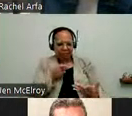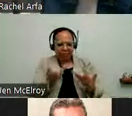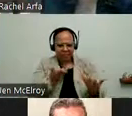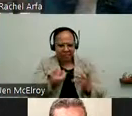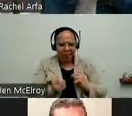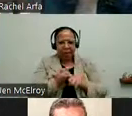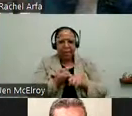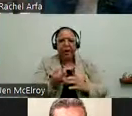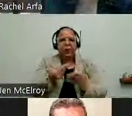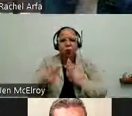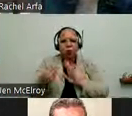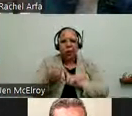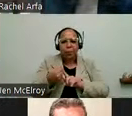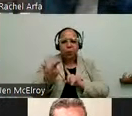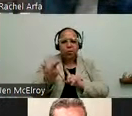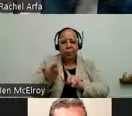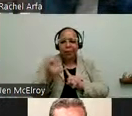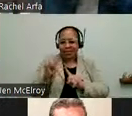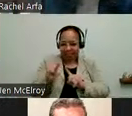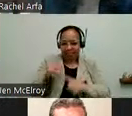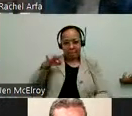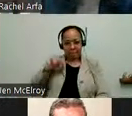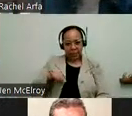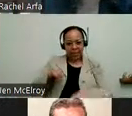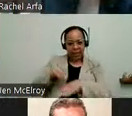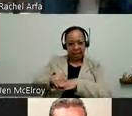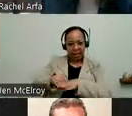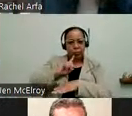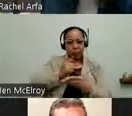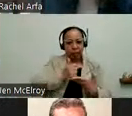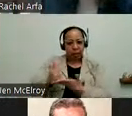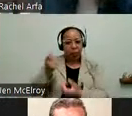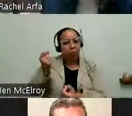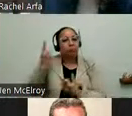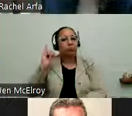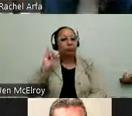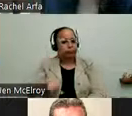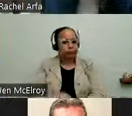would be. That's another way that benefits counseling can be available. And talked about mentoring. And